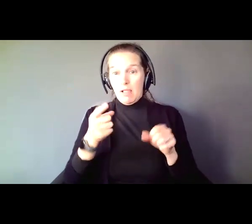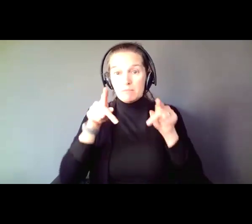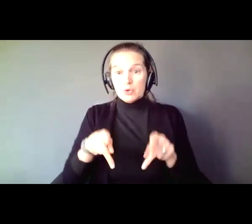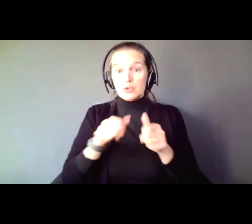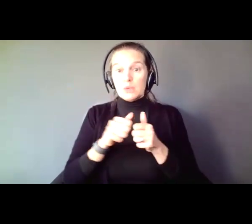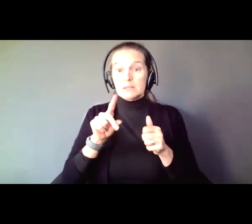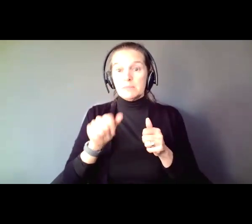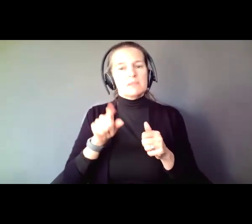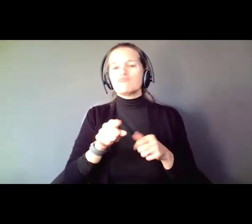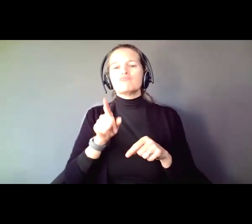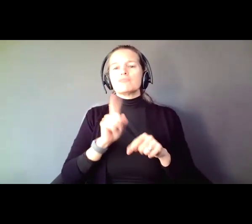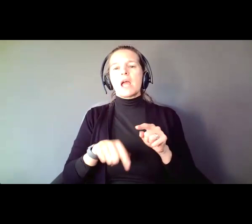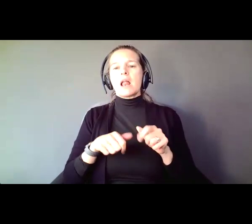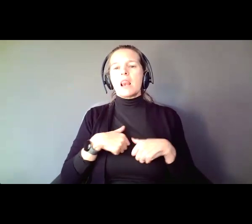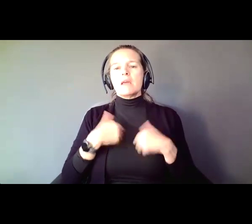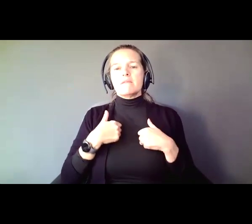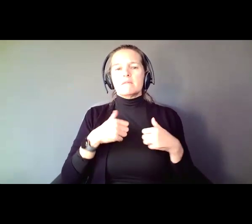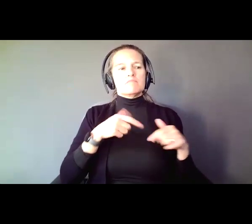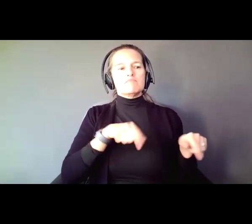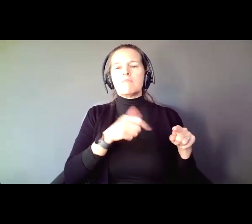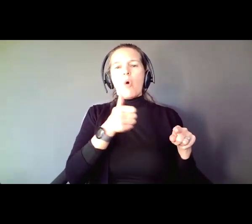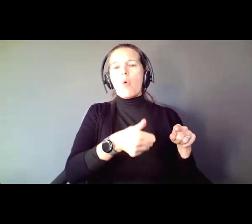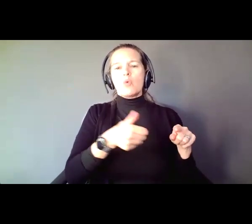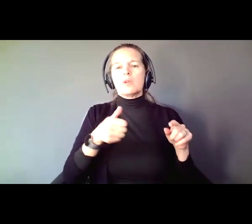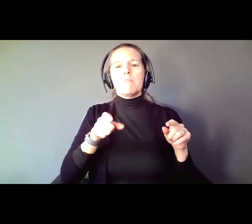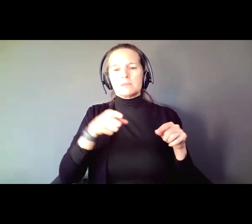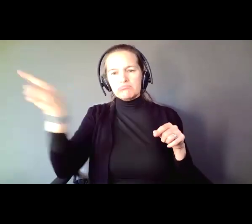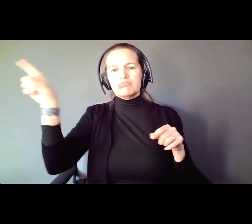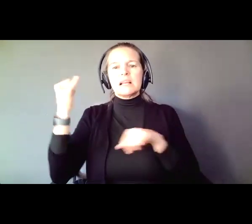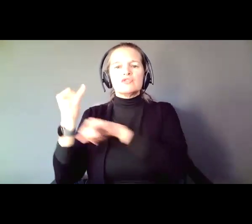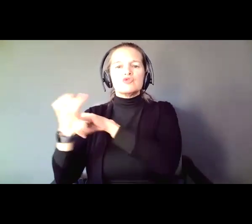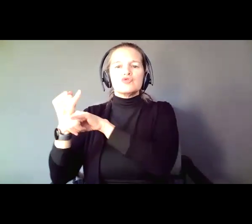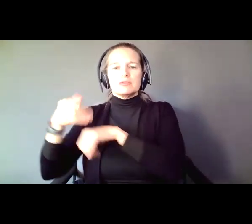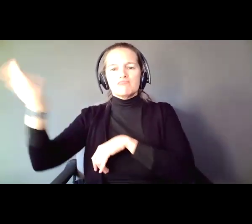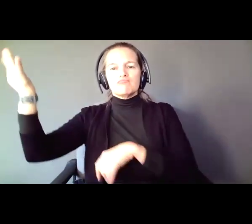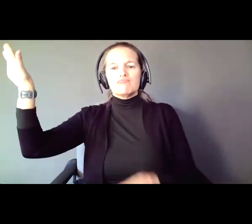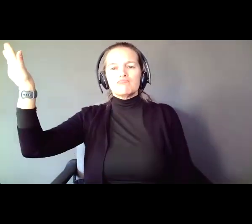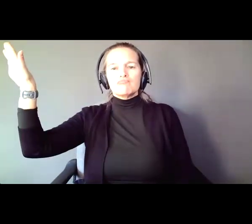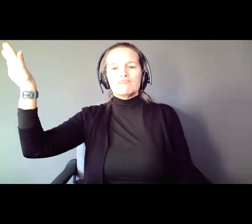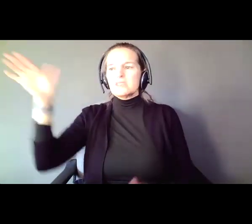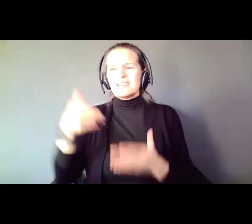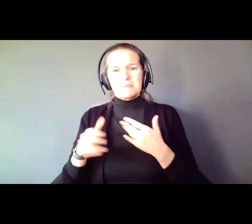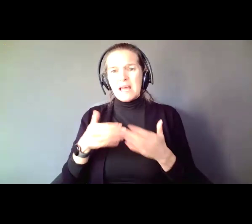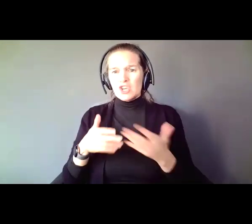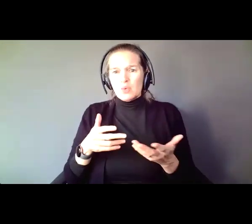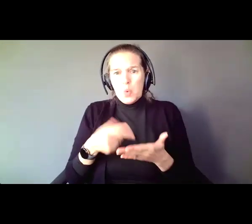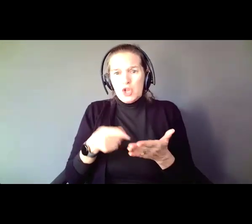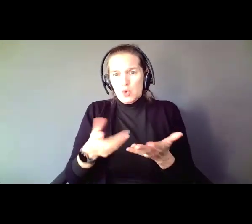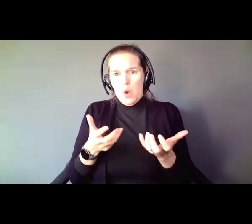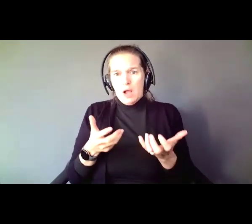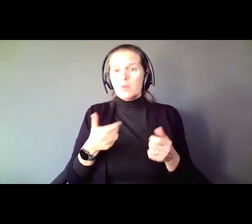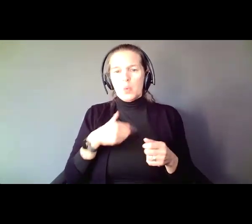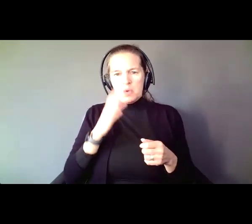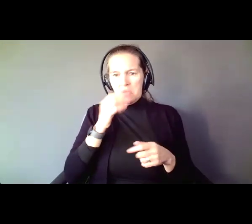will live in an institution. It doesn't matter what you can do, what you can't do, what you want to do. If we want you to live in an institution, you will. That was 1995.